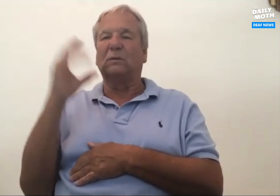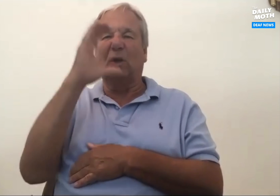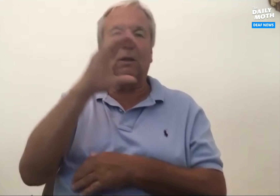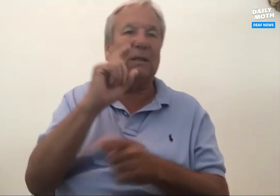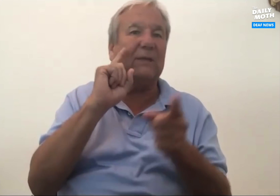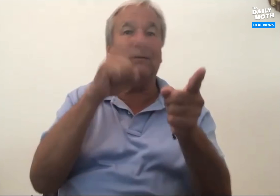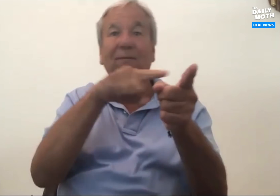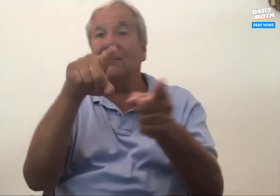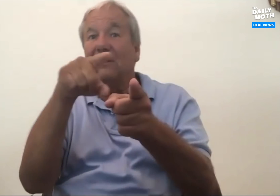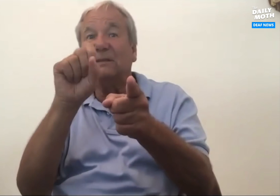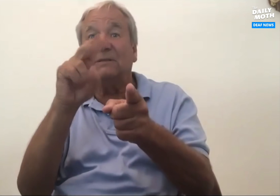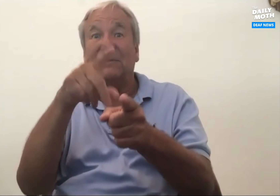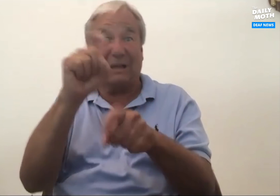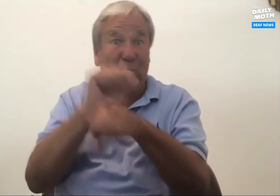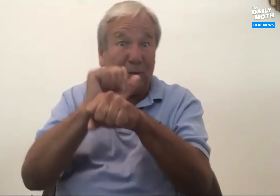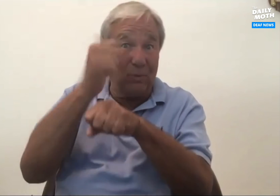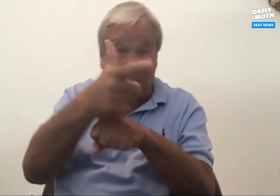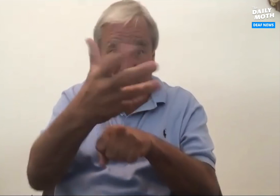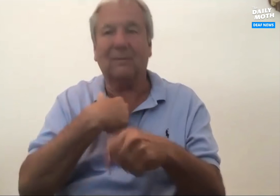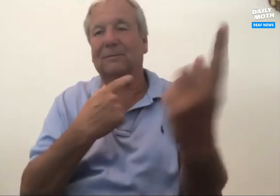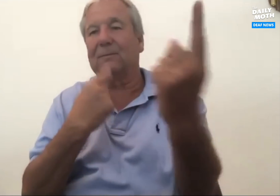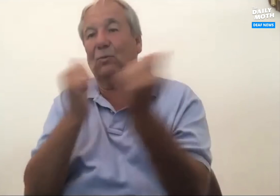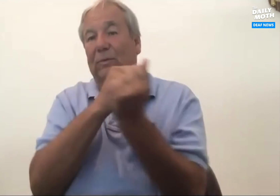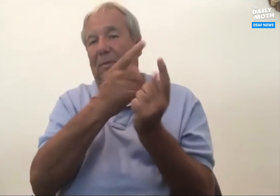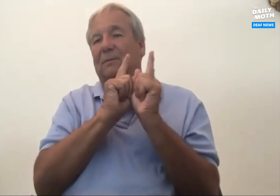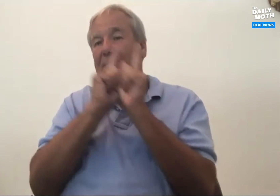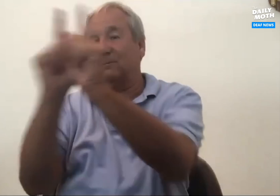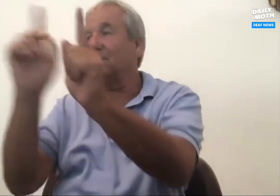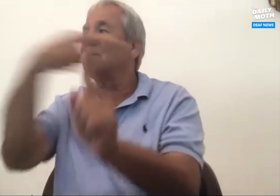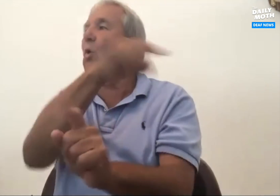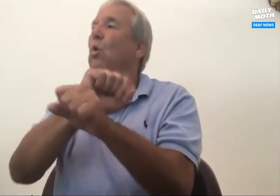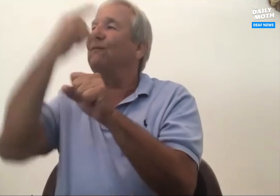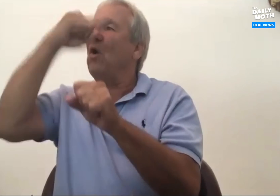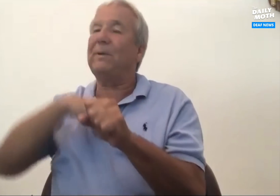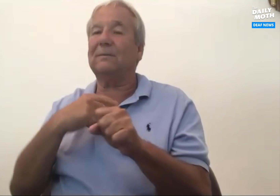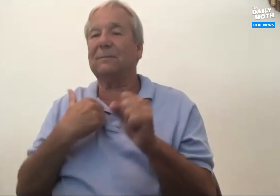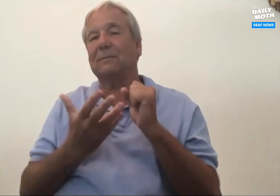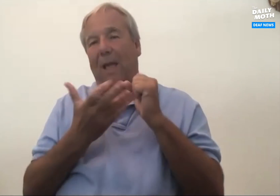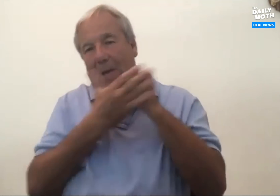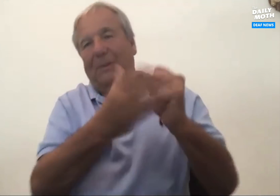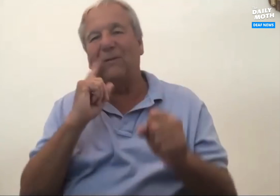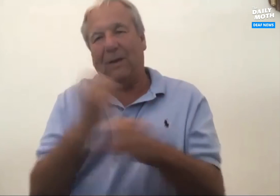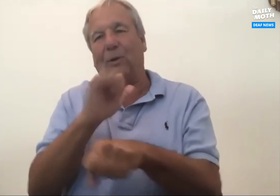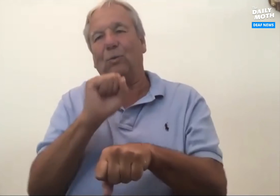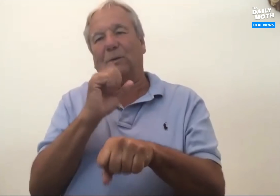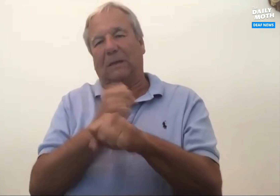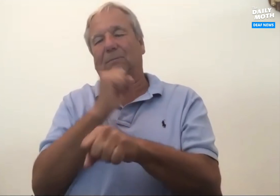I would look for deaf people to substitute. If they wanted the shift, then they'd come with me to meet with the supervisor. I'd tell him that I want them to work for me.